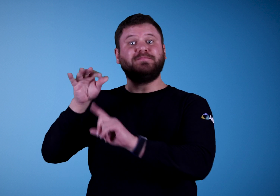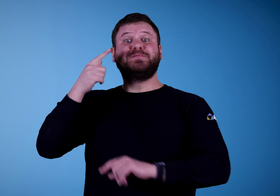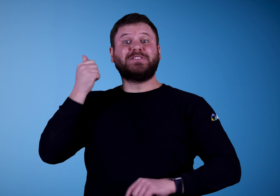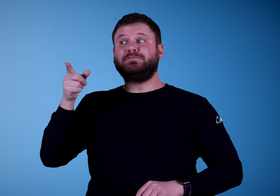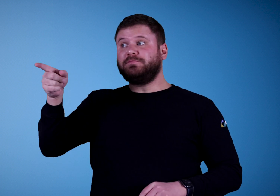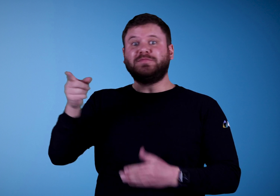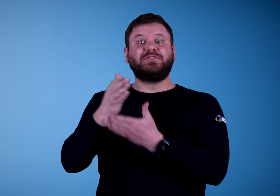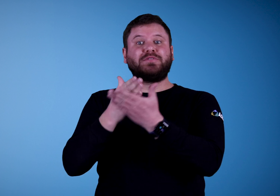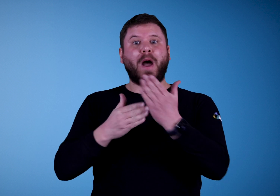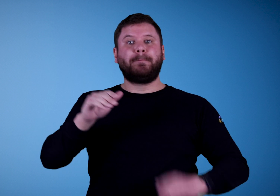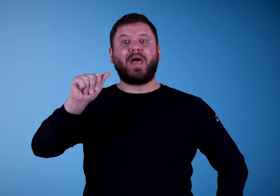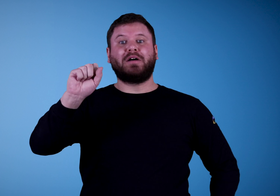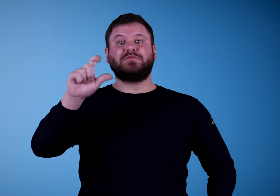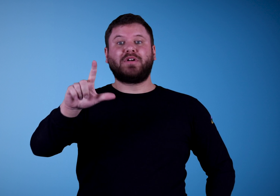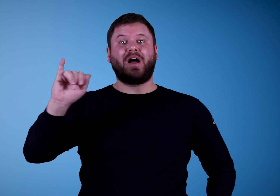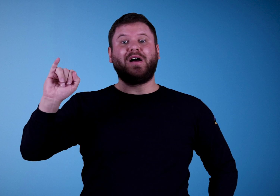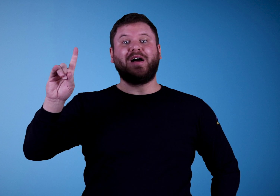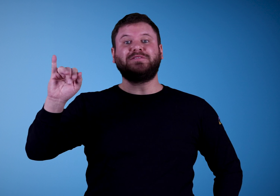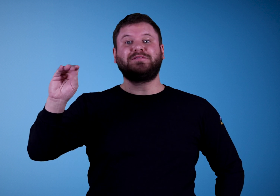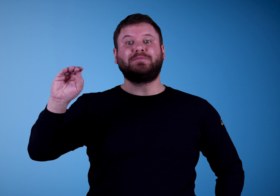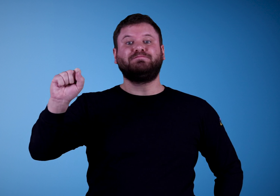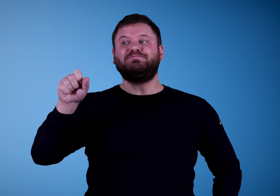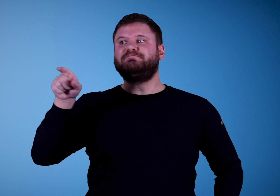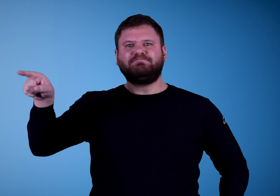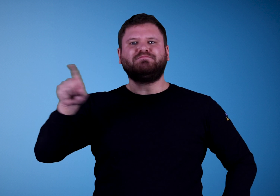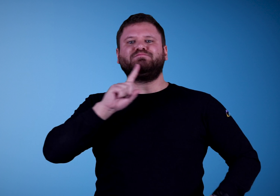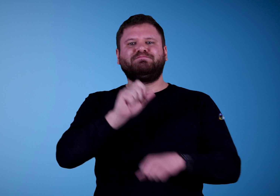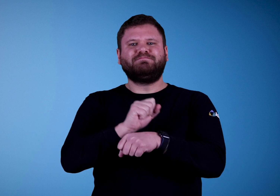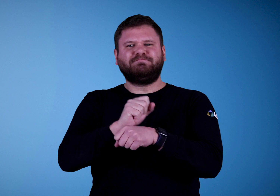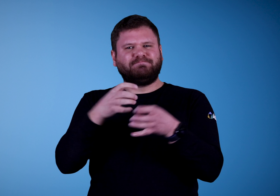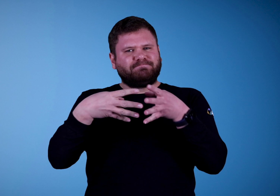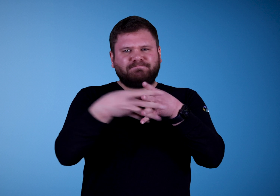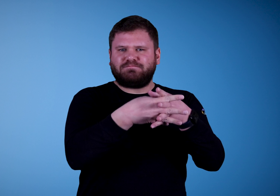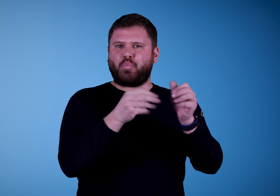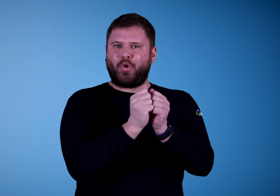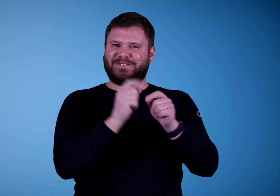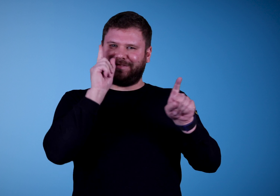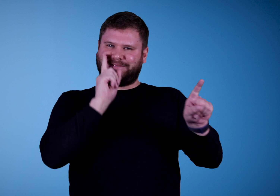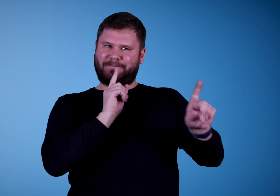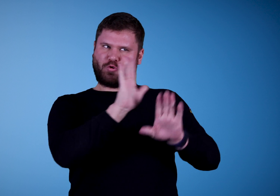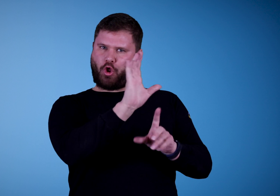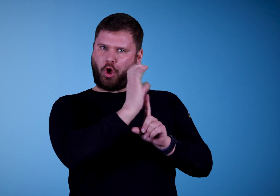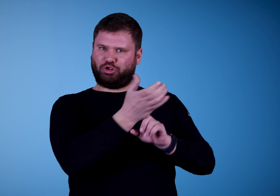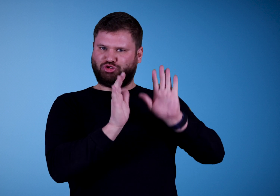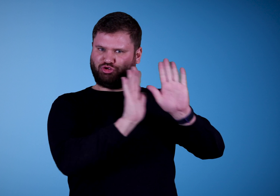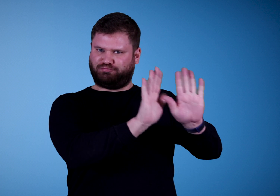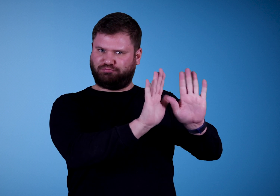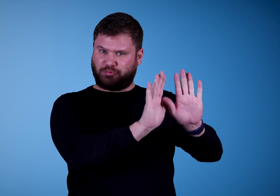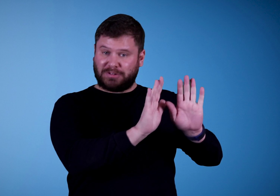Some idioms are connected to deaf community's culture.